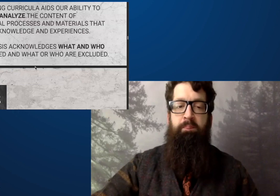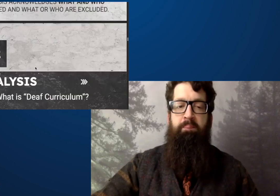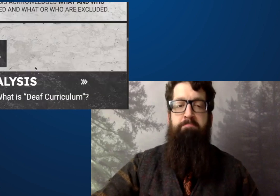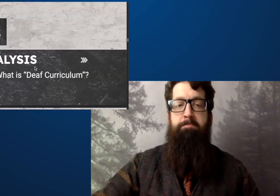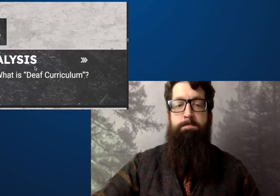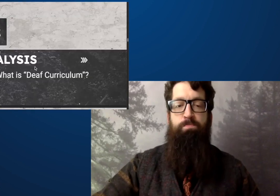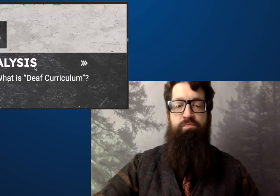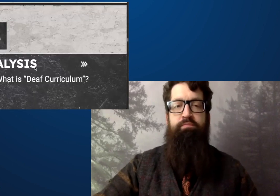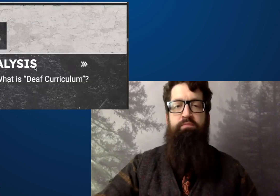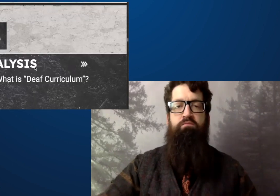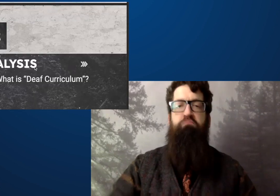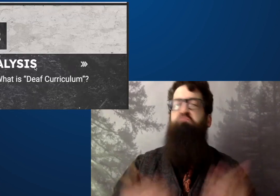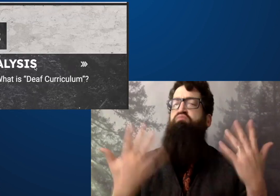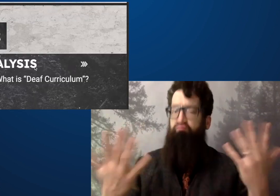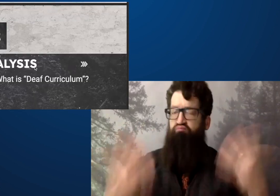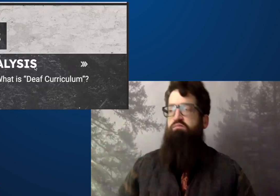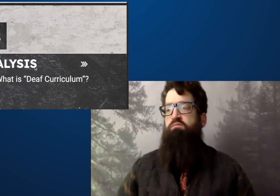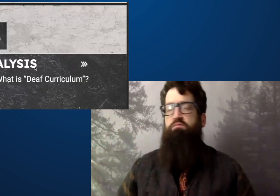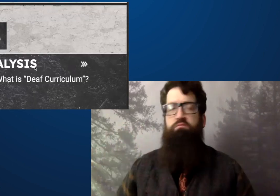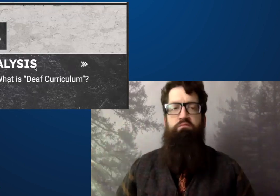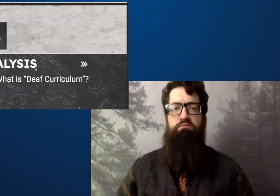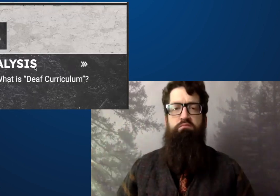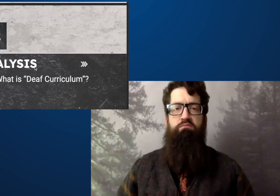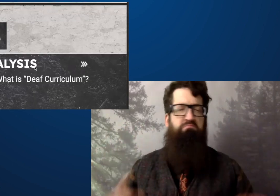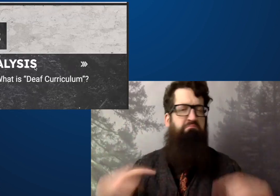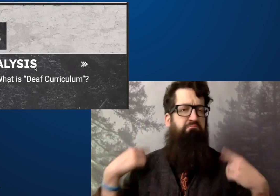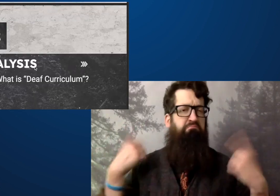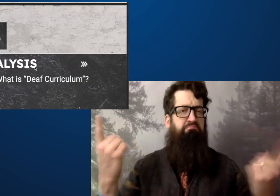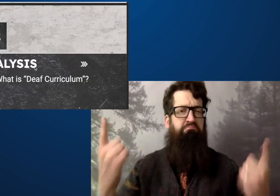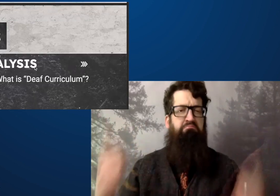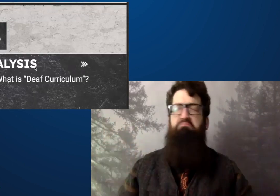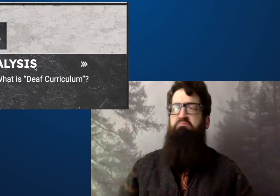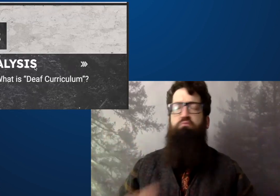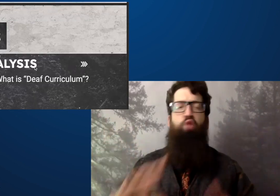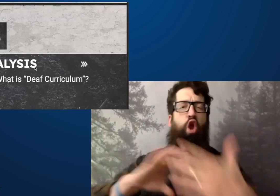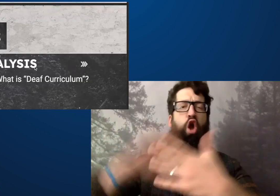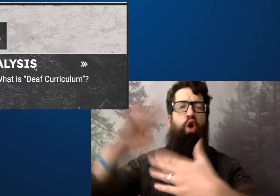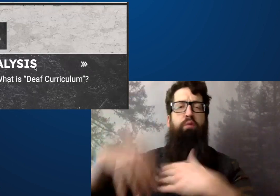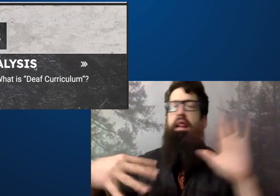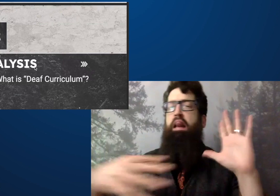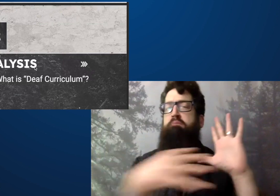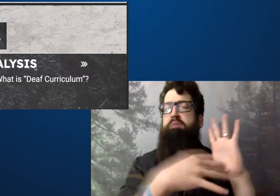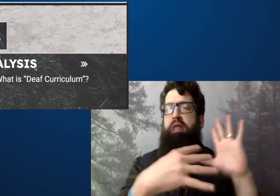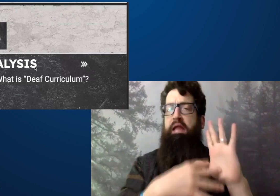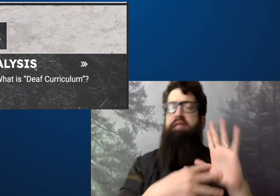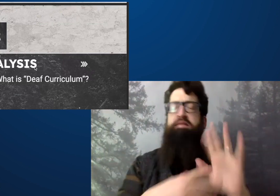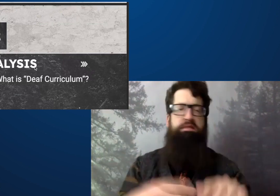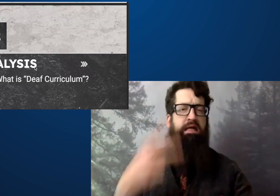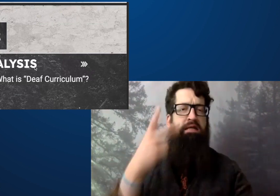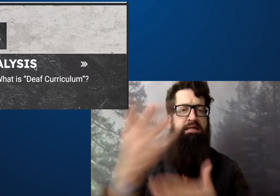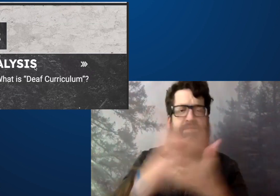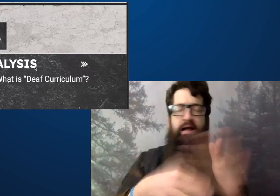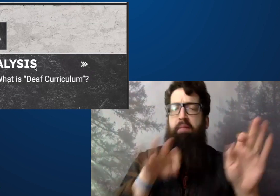That's what critical analysis of curriculum studies can achieve.